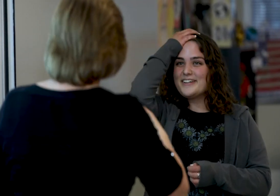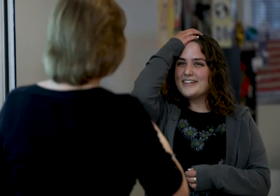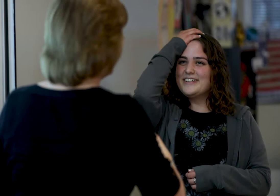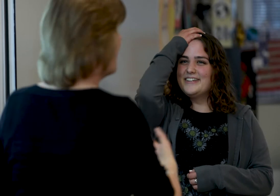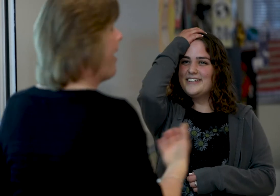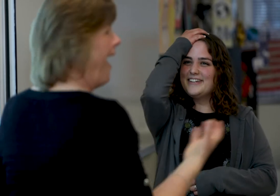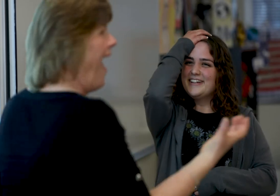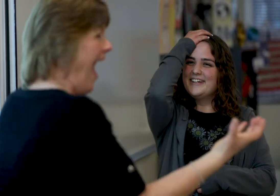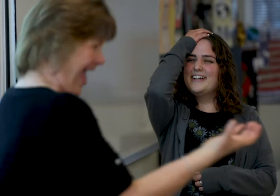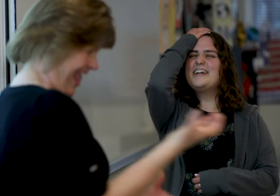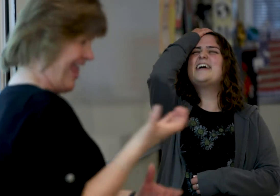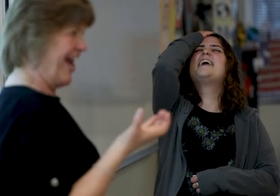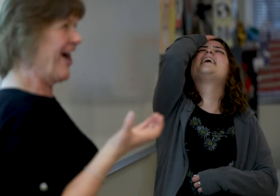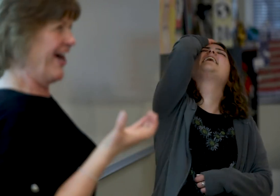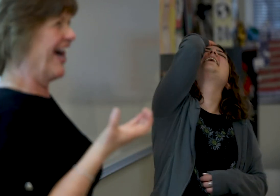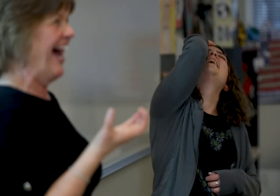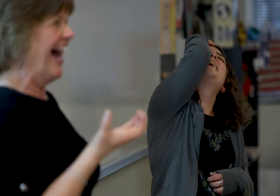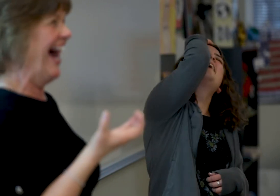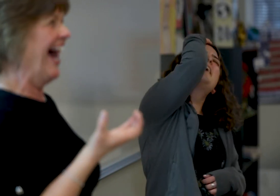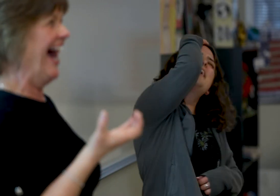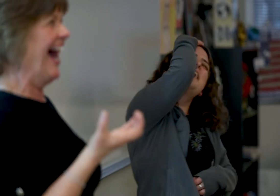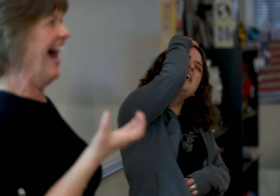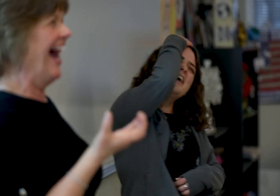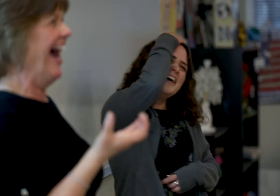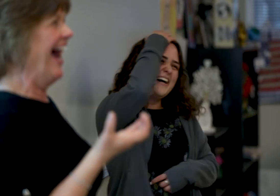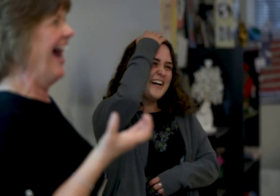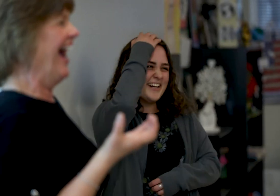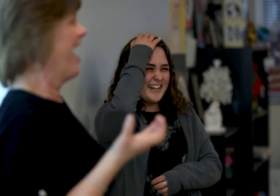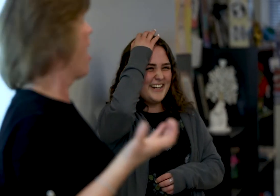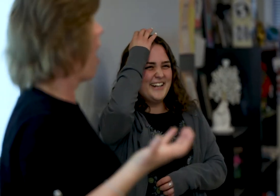progresses we develop this connection and this trust you know between myself